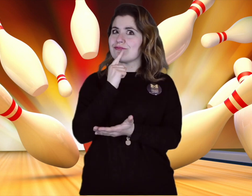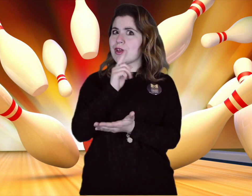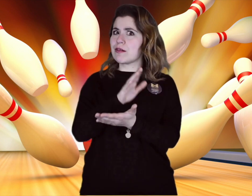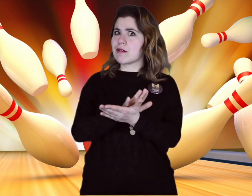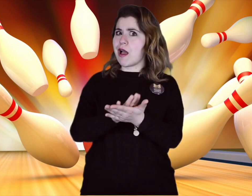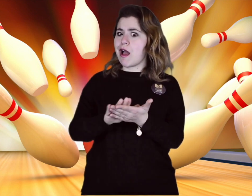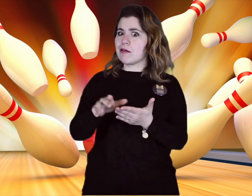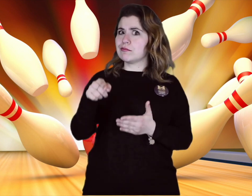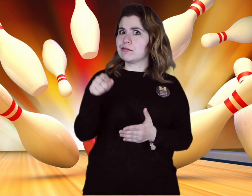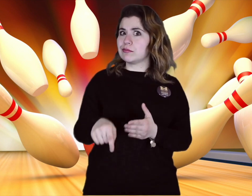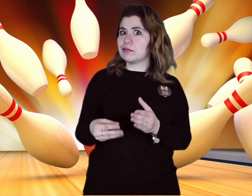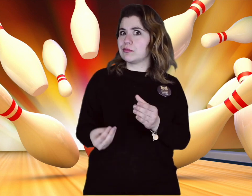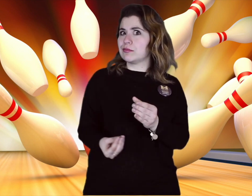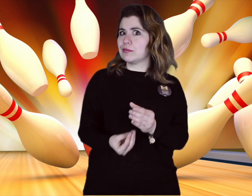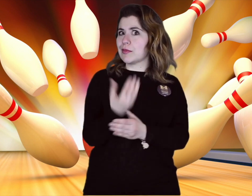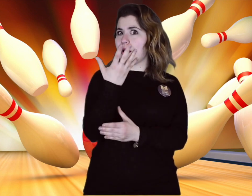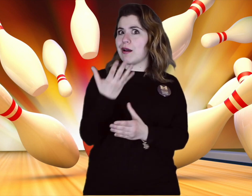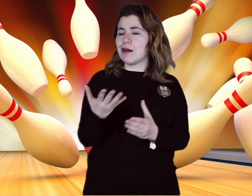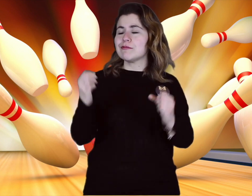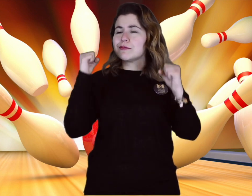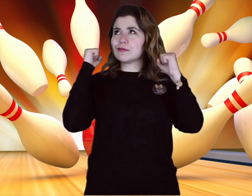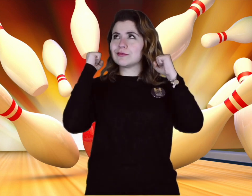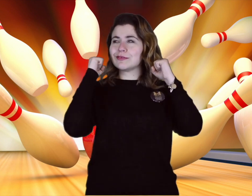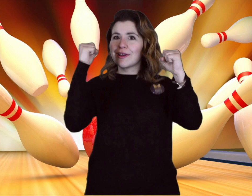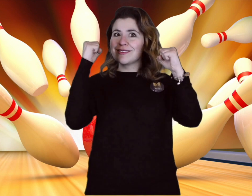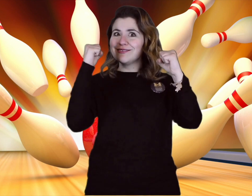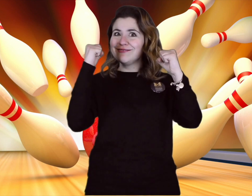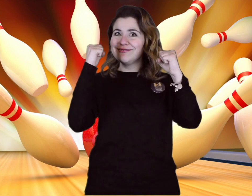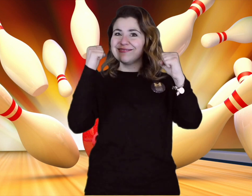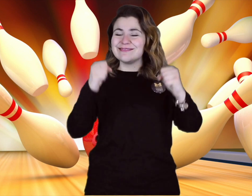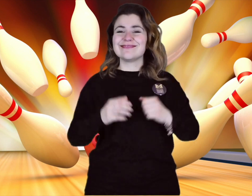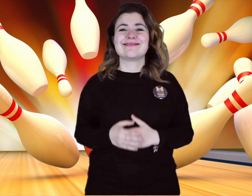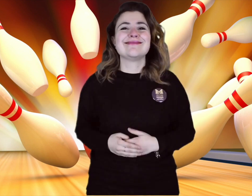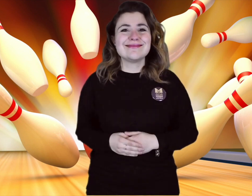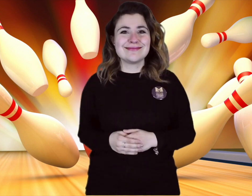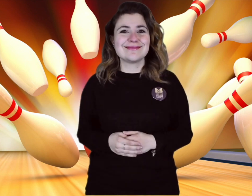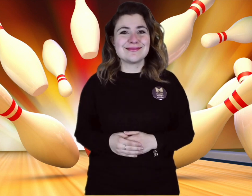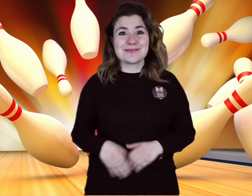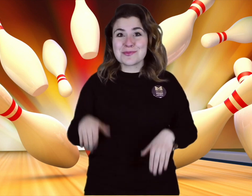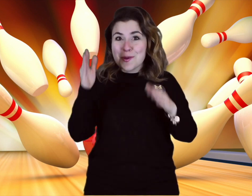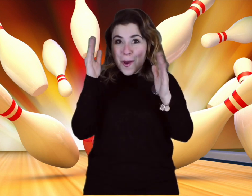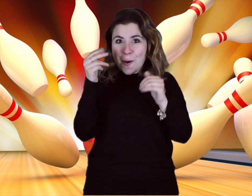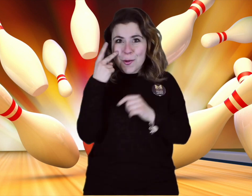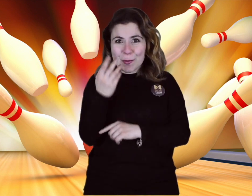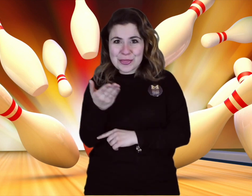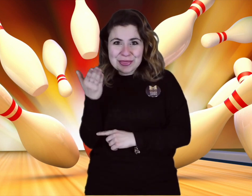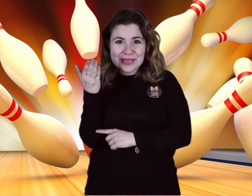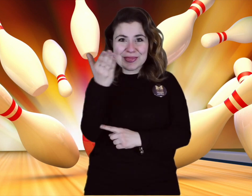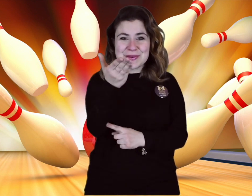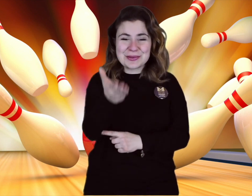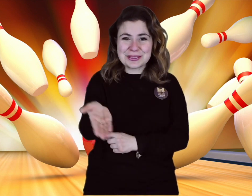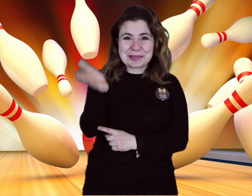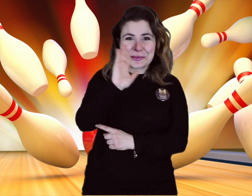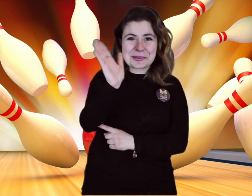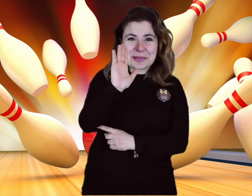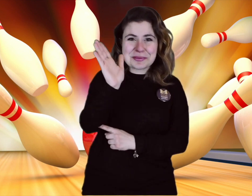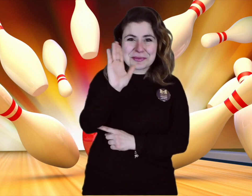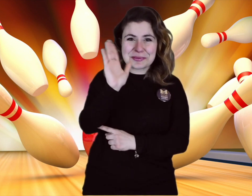It's finally Spring so let's take advantage and get together! Hope to see you there! Bye